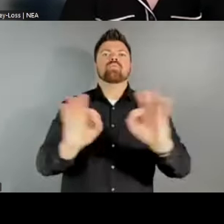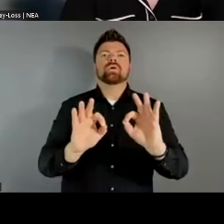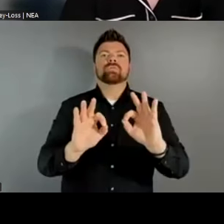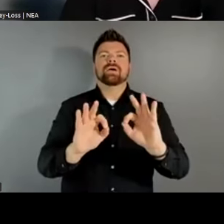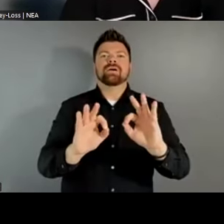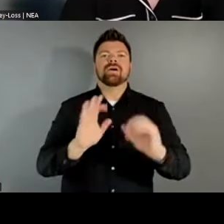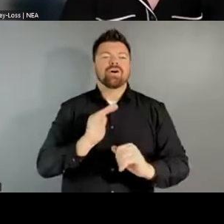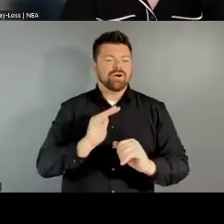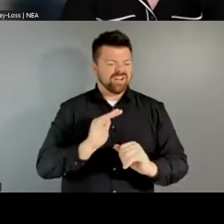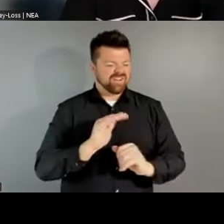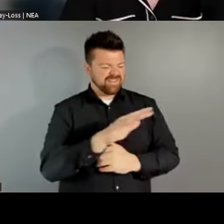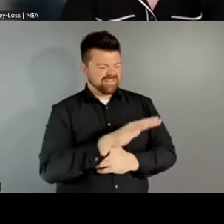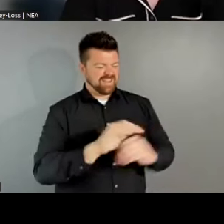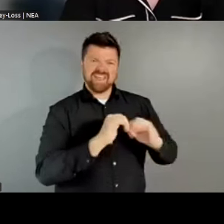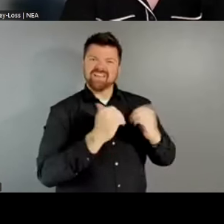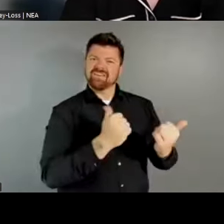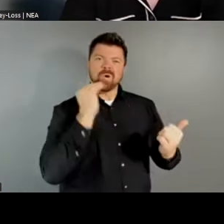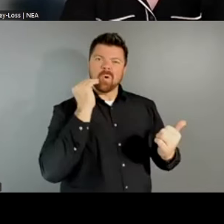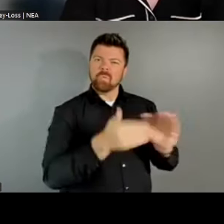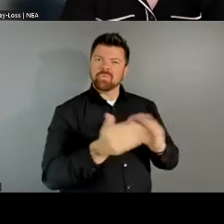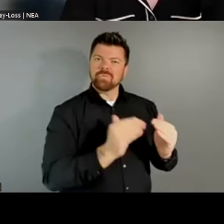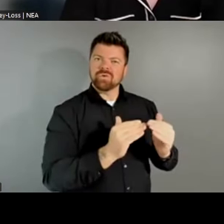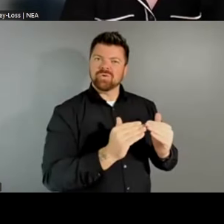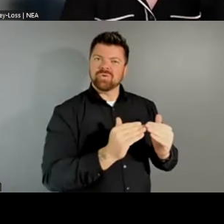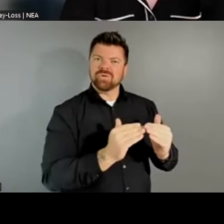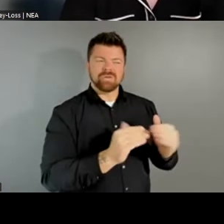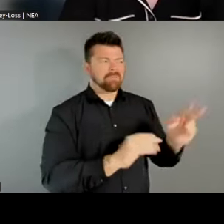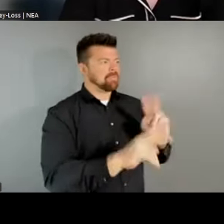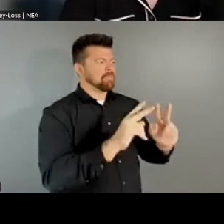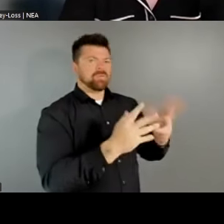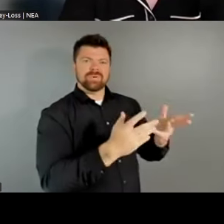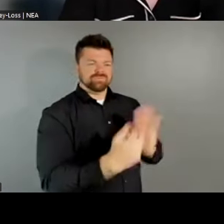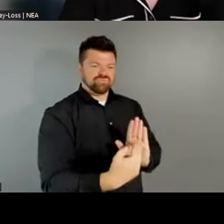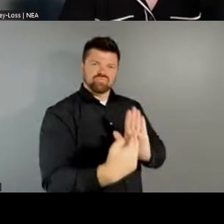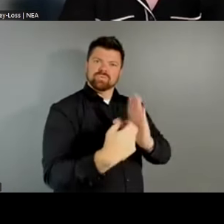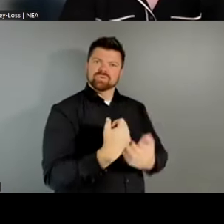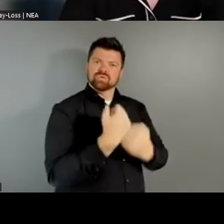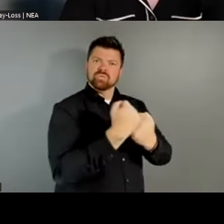and the people who live here and want to see themselves represented and presented in the arts